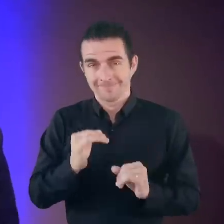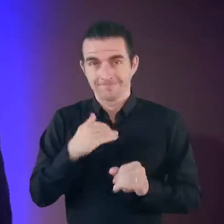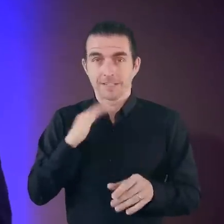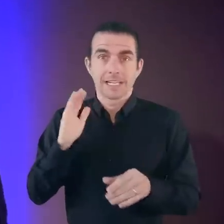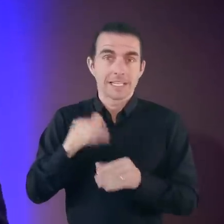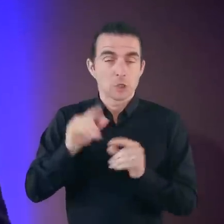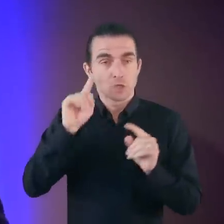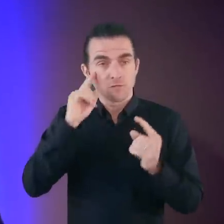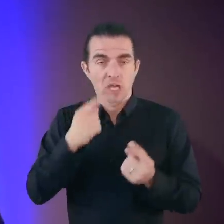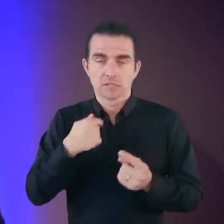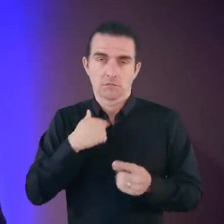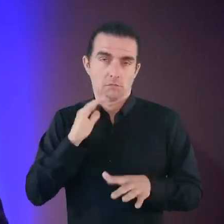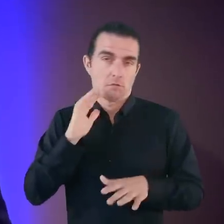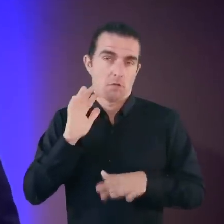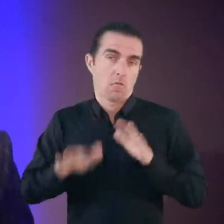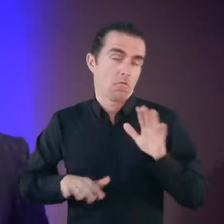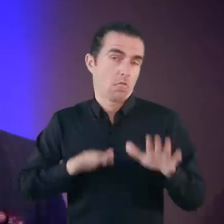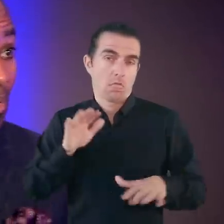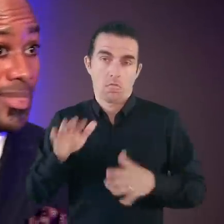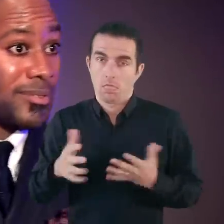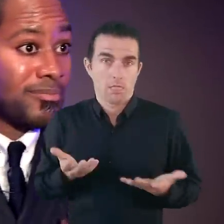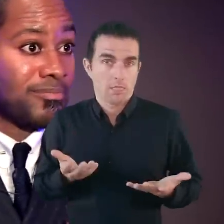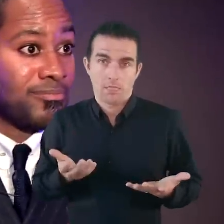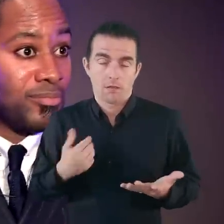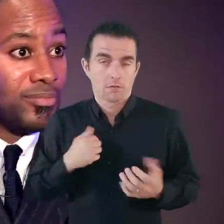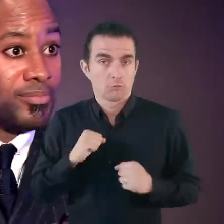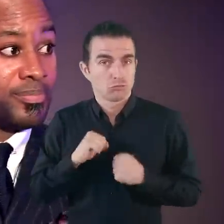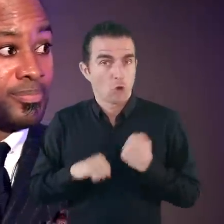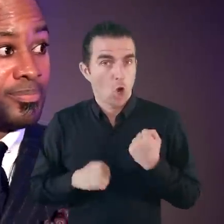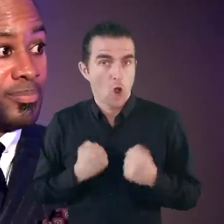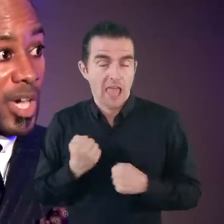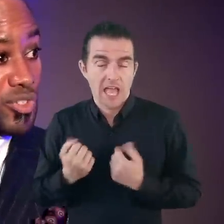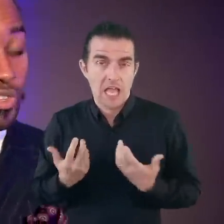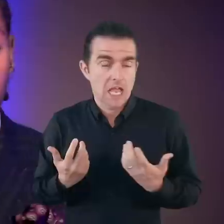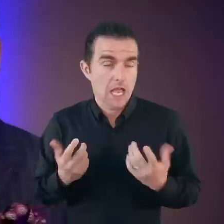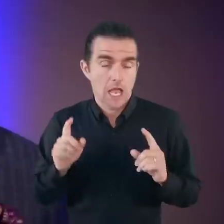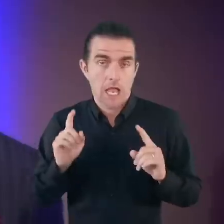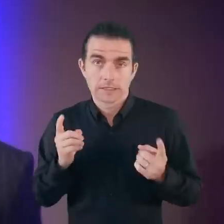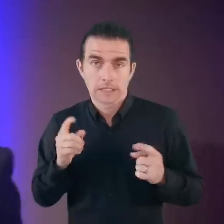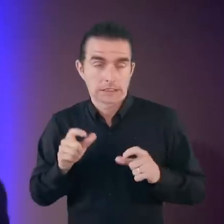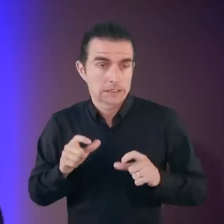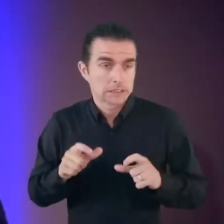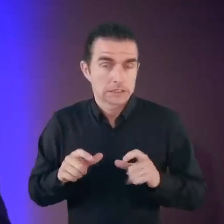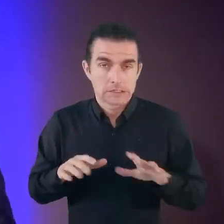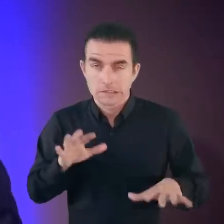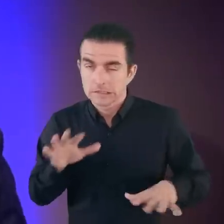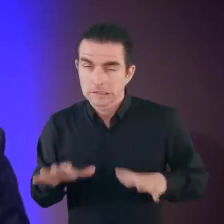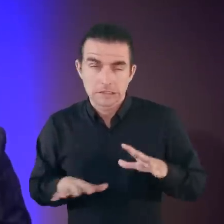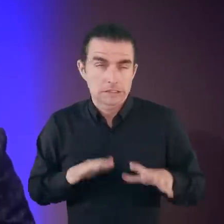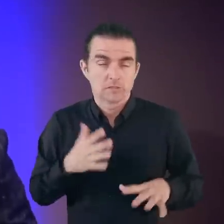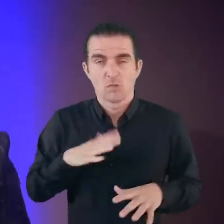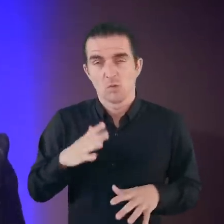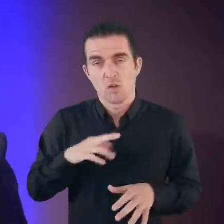However, I get there and I'm completely out of my depth. I'm struggling, I really want to quit.